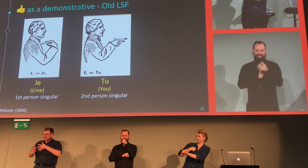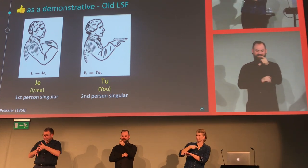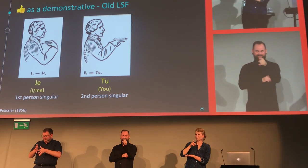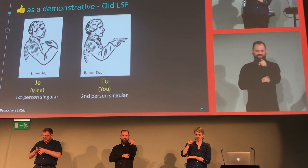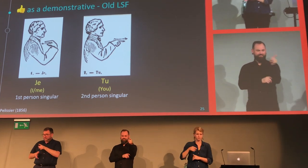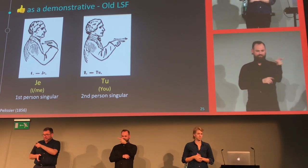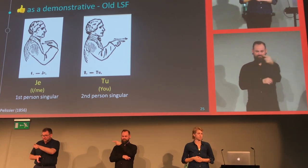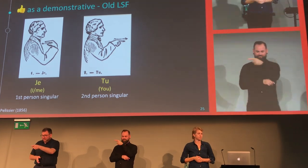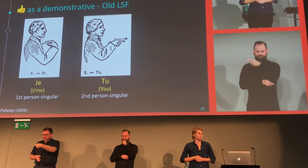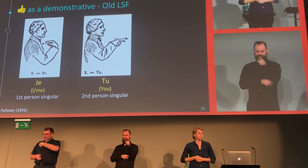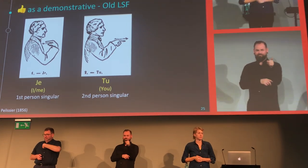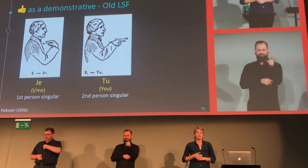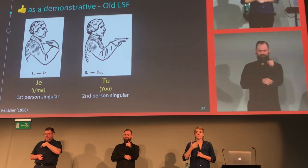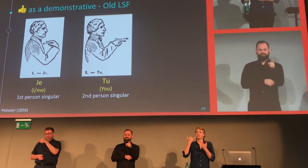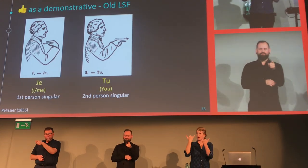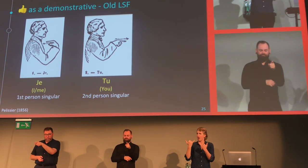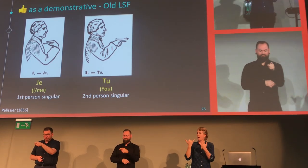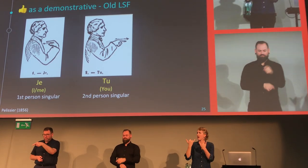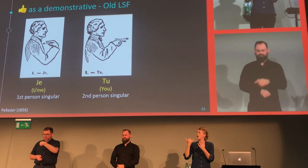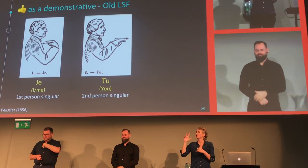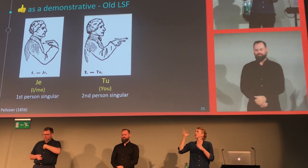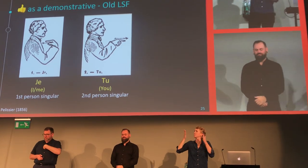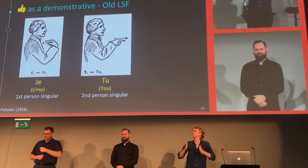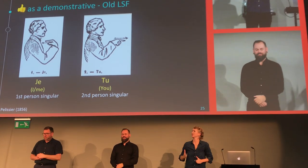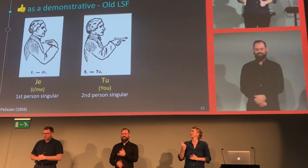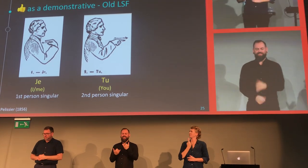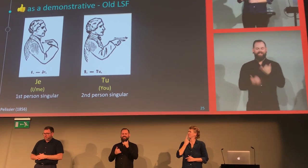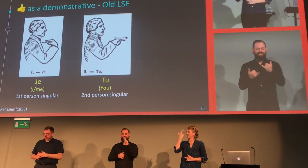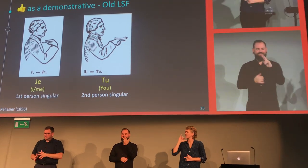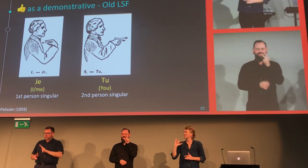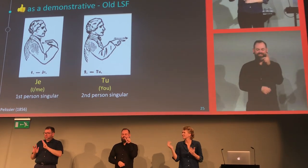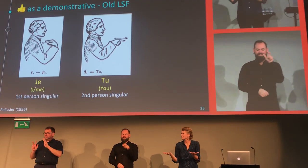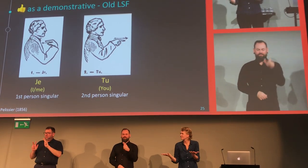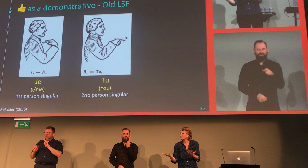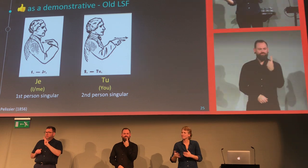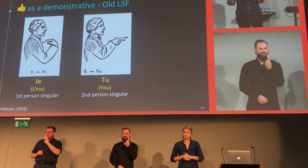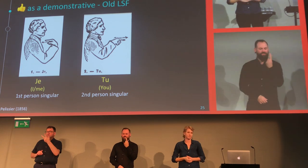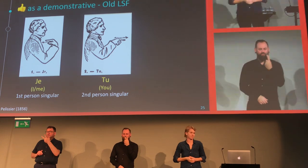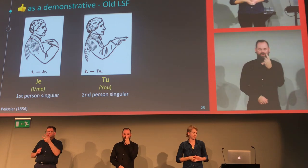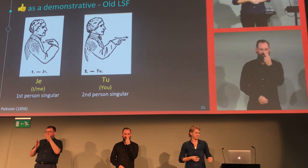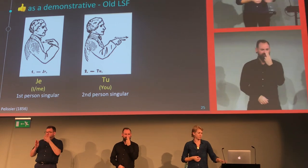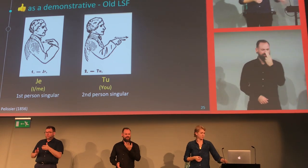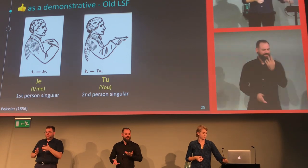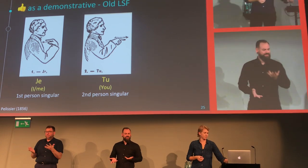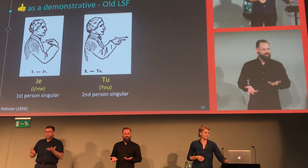We have the sign to indicate the person. It's not just an arbitrary point.